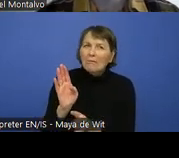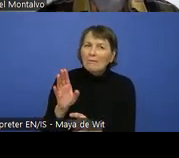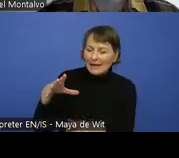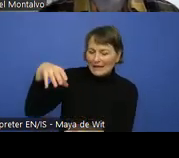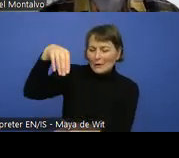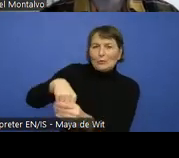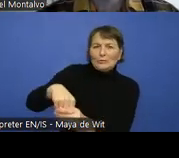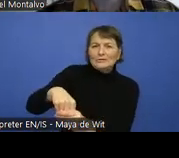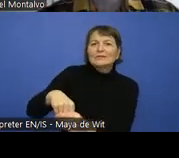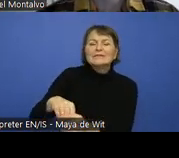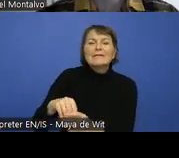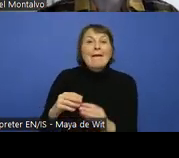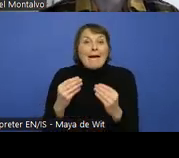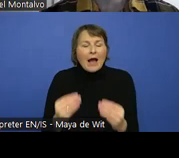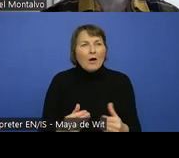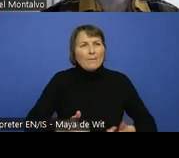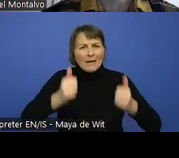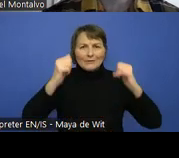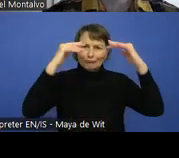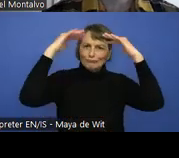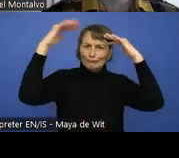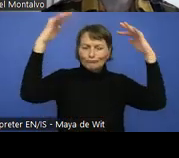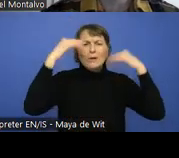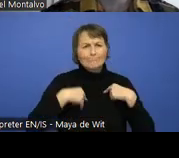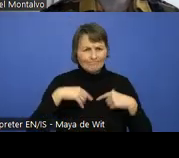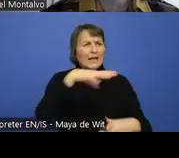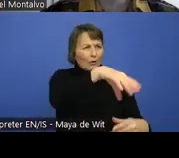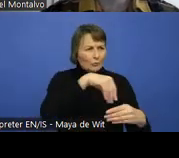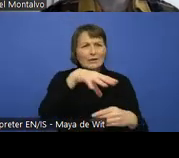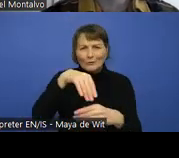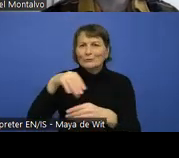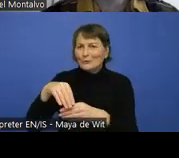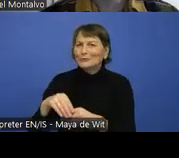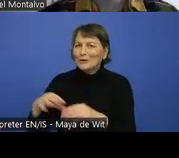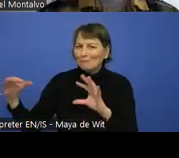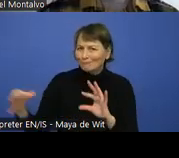And also has a very close relationship to accessibility.